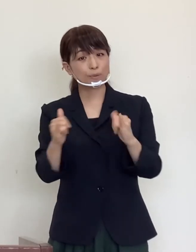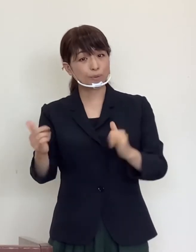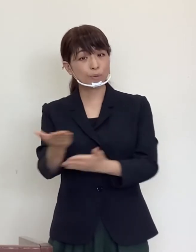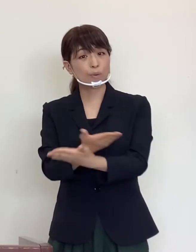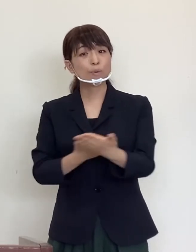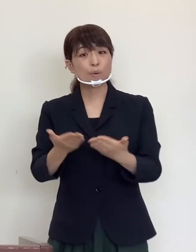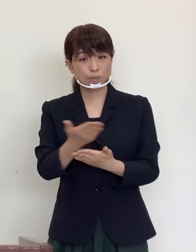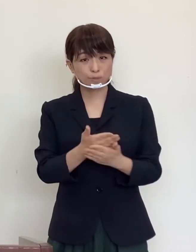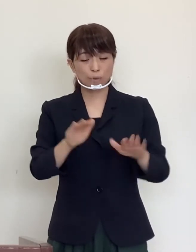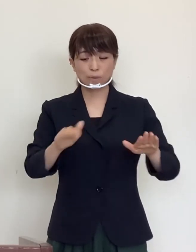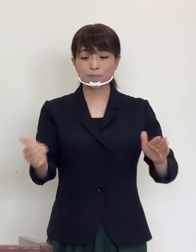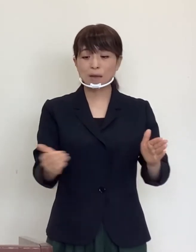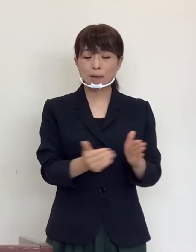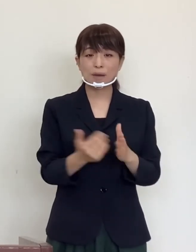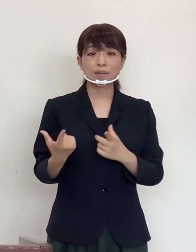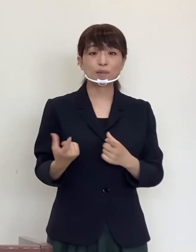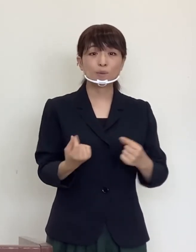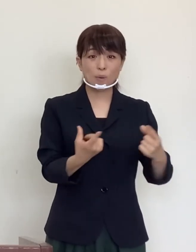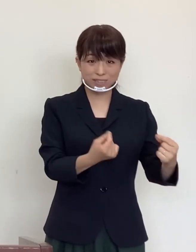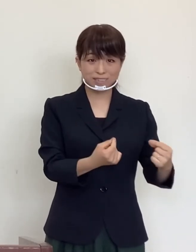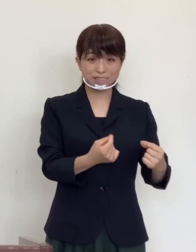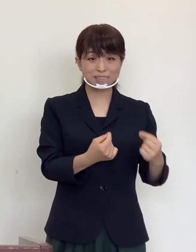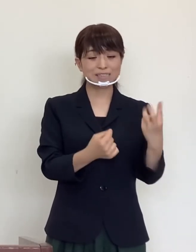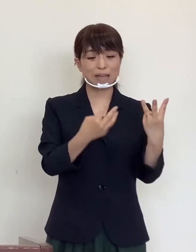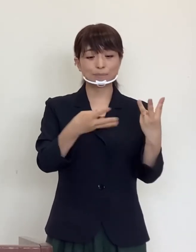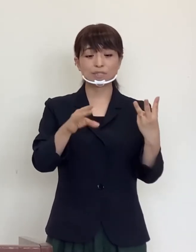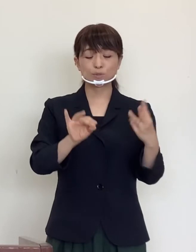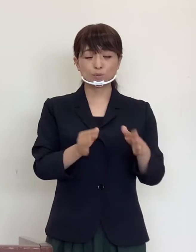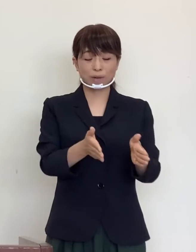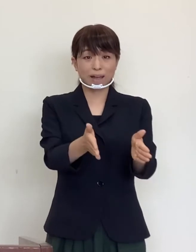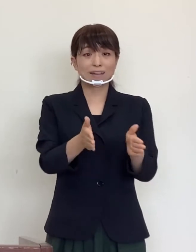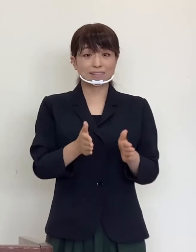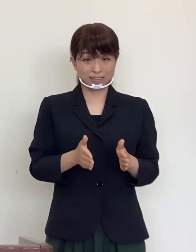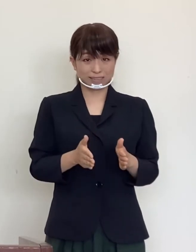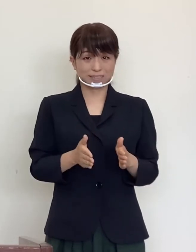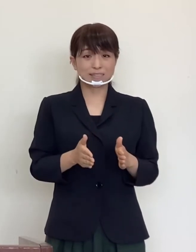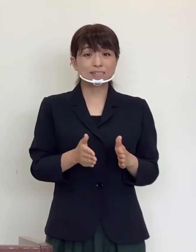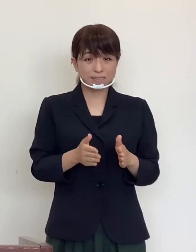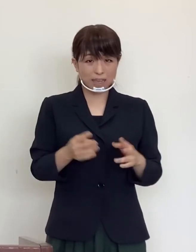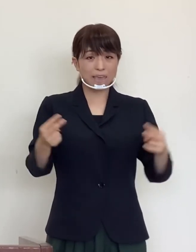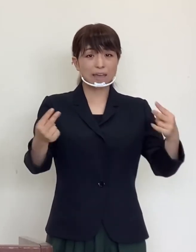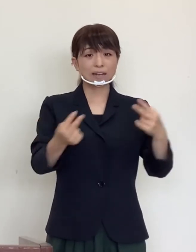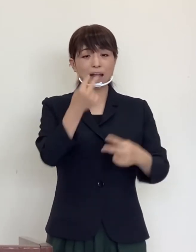to please avoid the 3C's, meet in places with good ventilation,